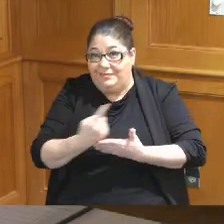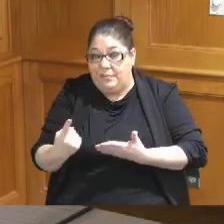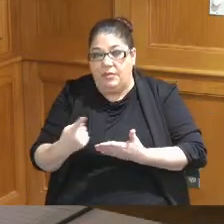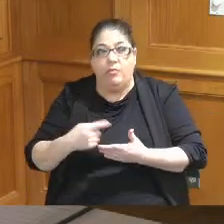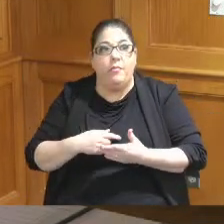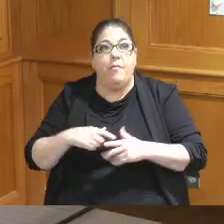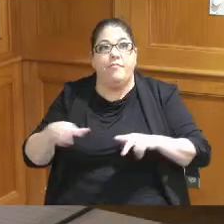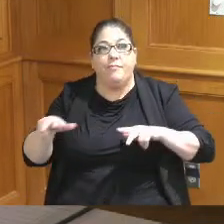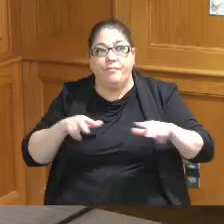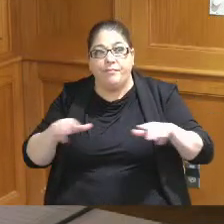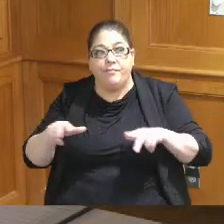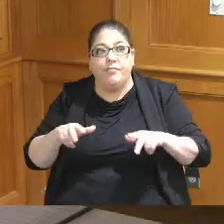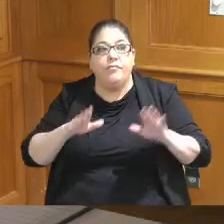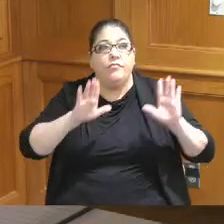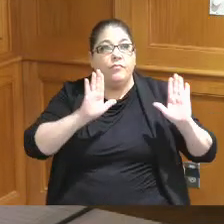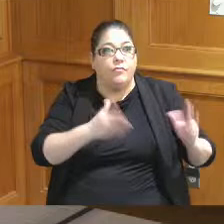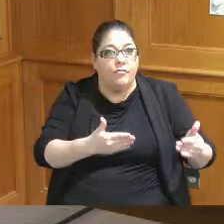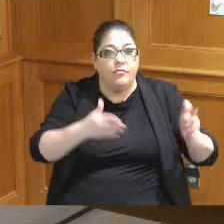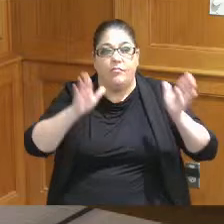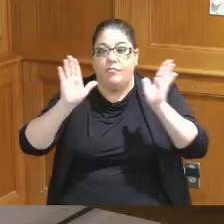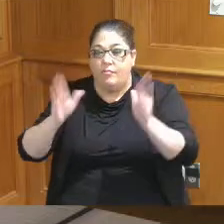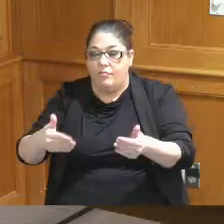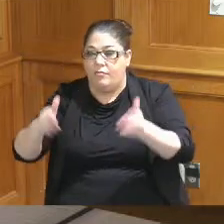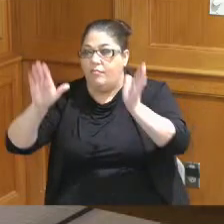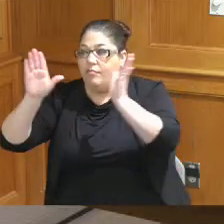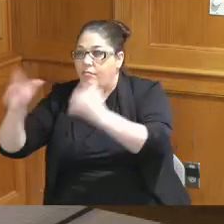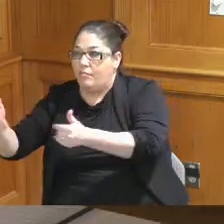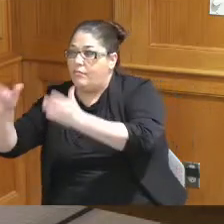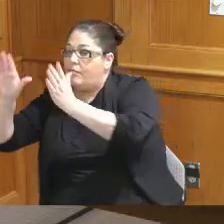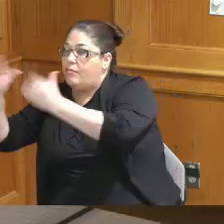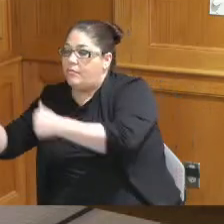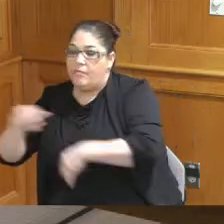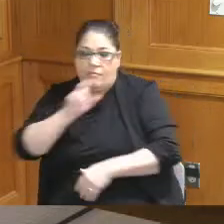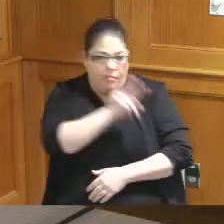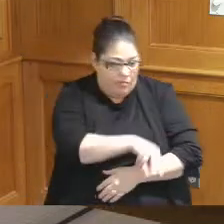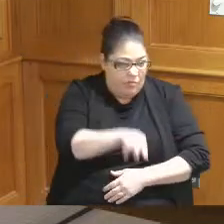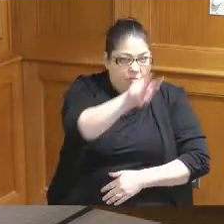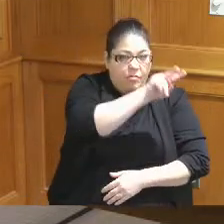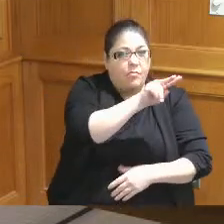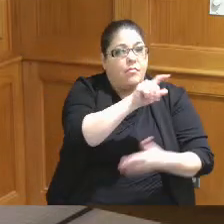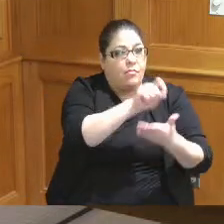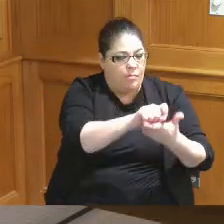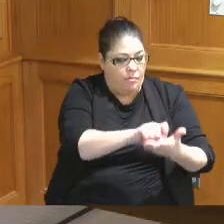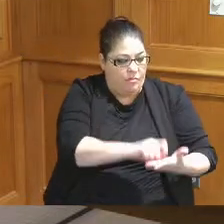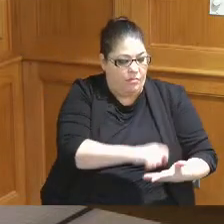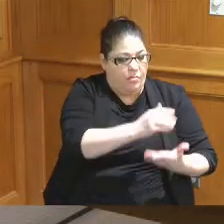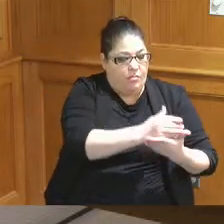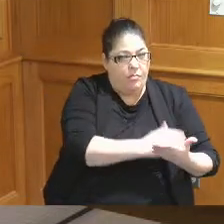room by room by room defining what we're going to do in each room do we need to do